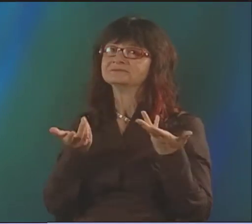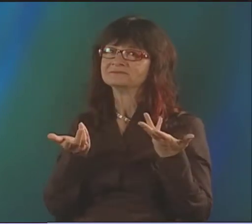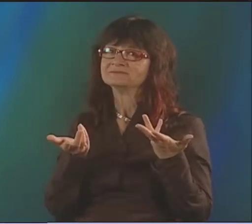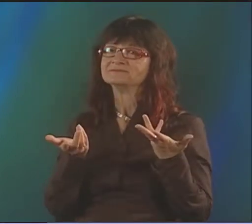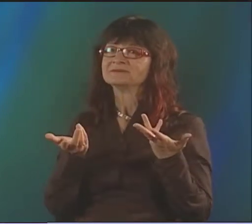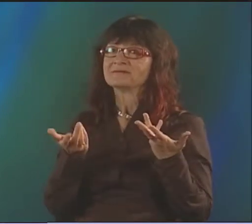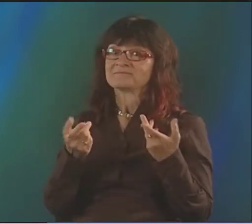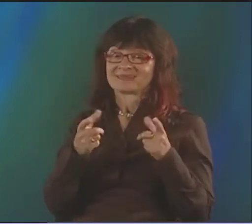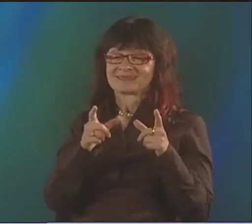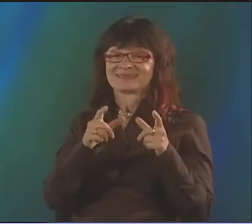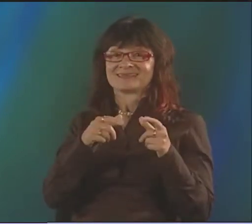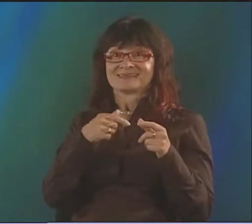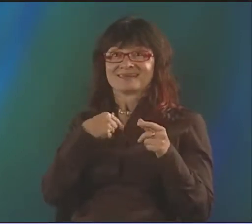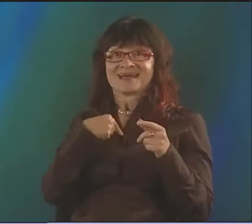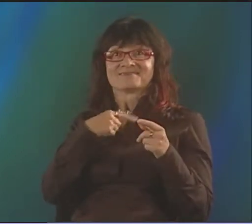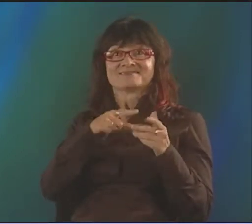AND INTRUSION OF ENGLISH.